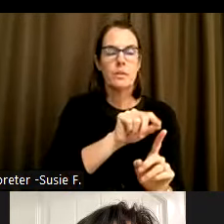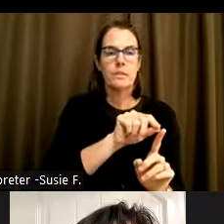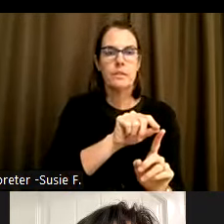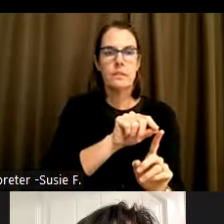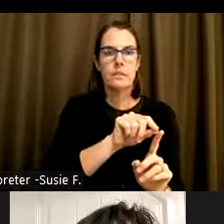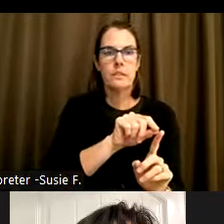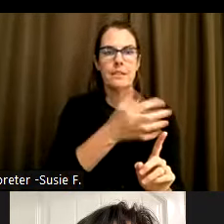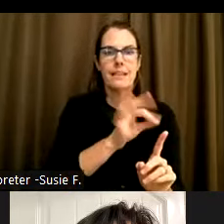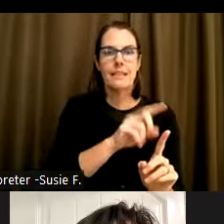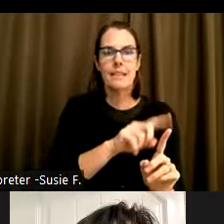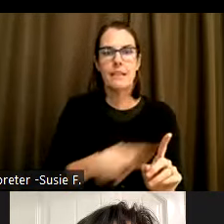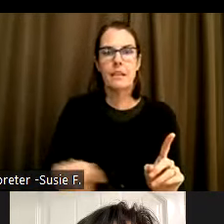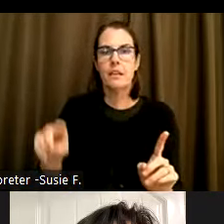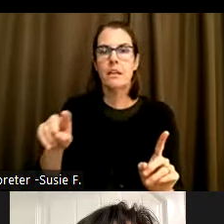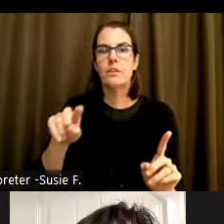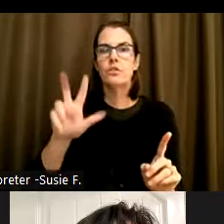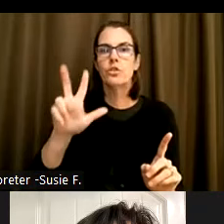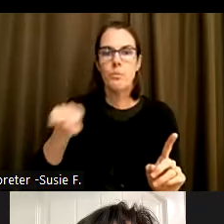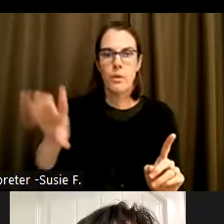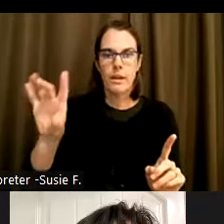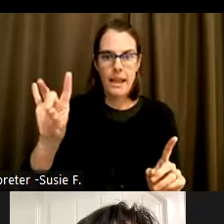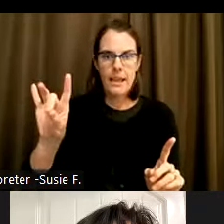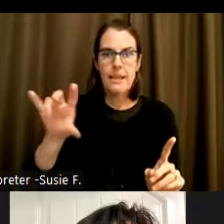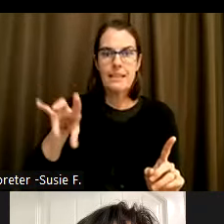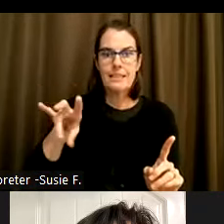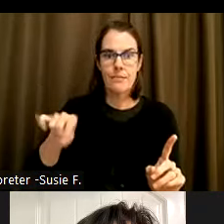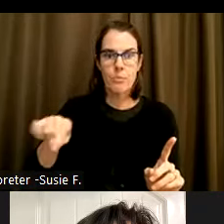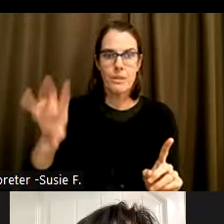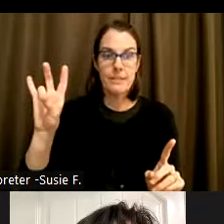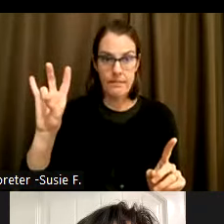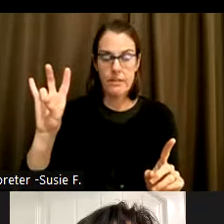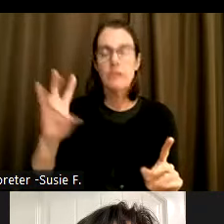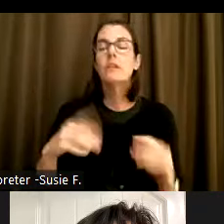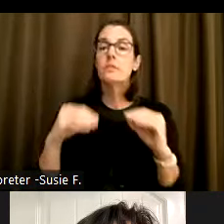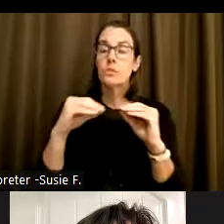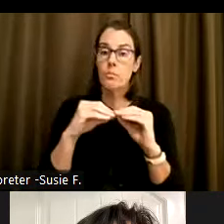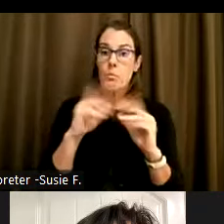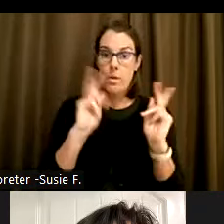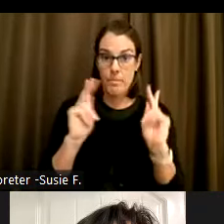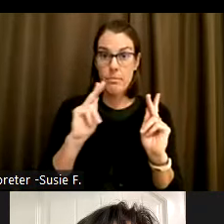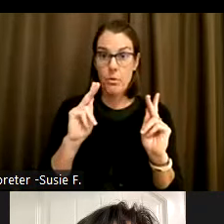and 7.7% of the population respectively. So a lot more people by 2021,